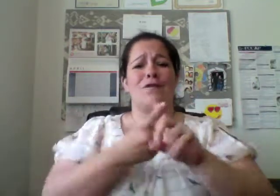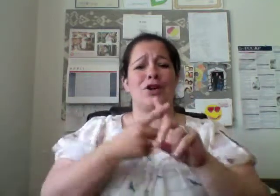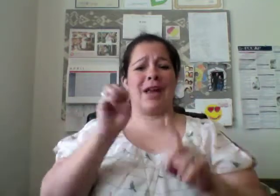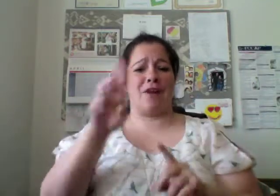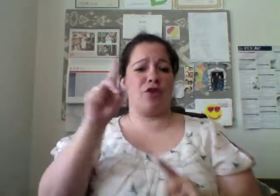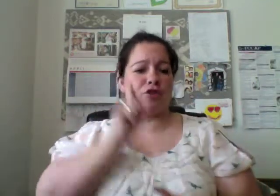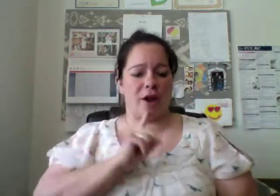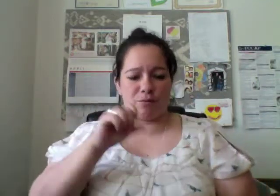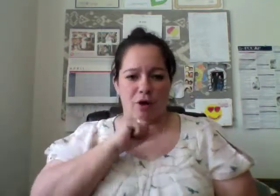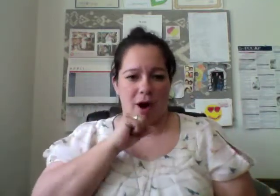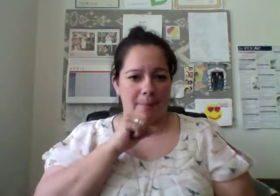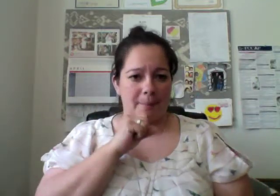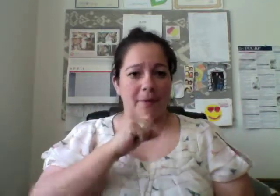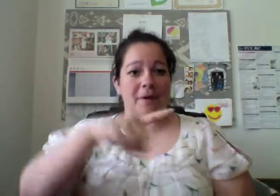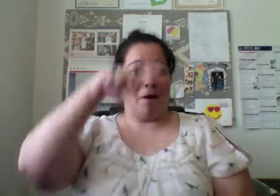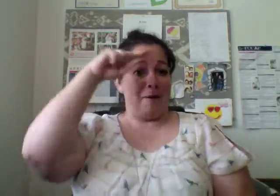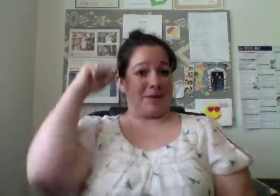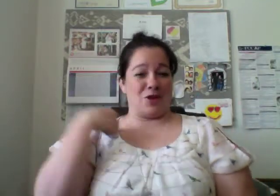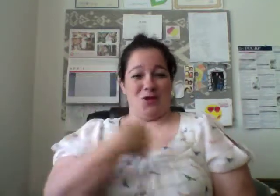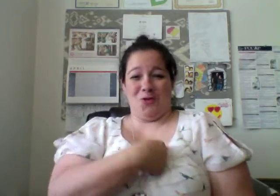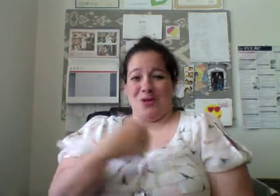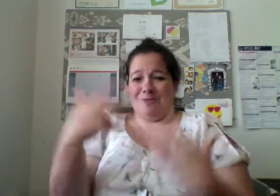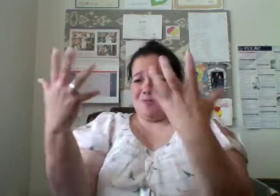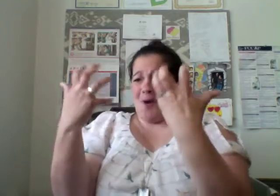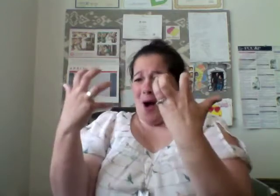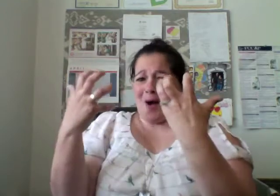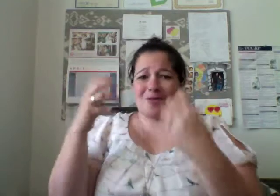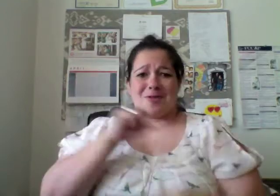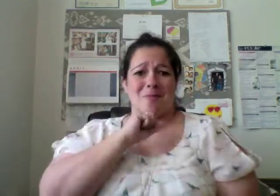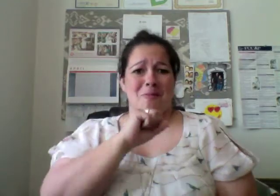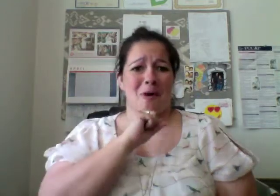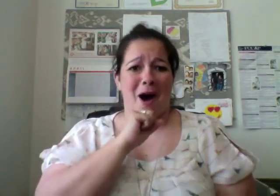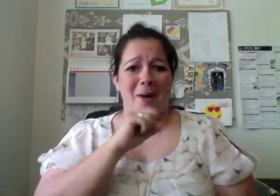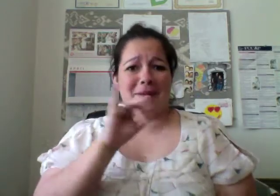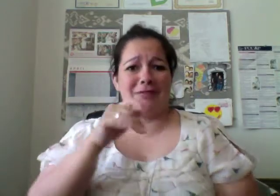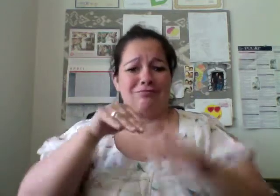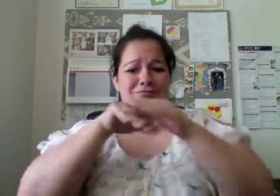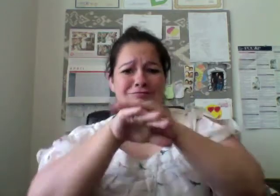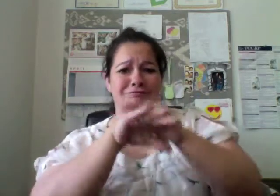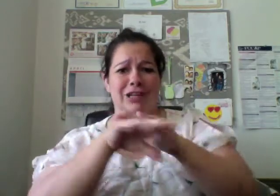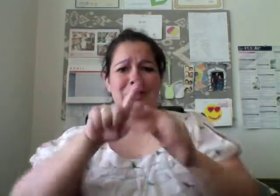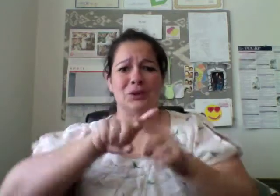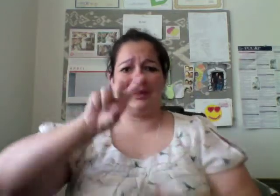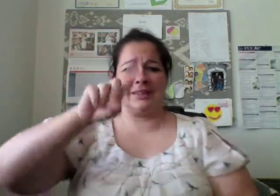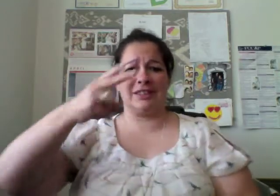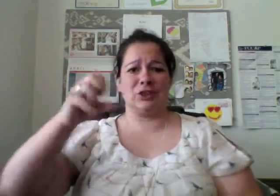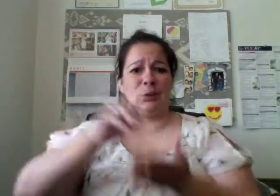Deaf Prom because we want a prom that is accessible to all D/HH students.